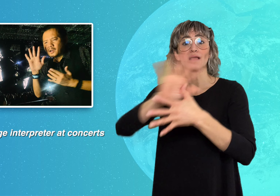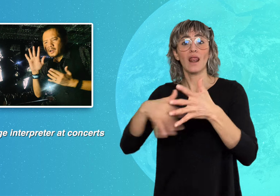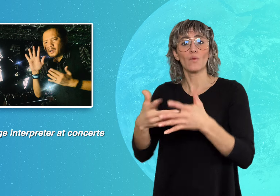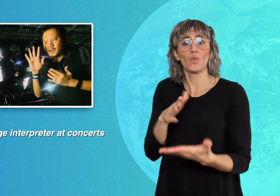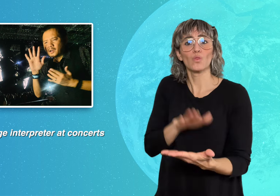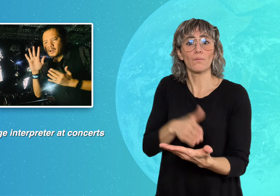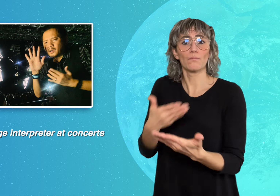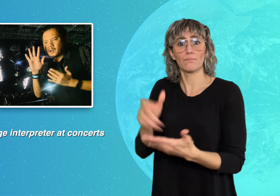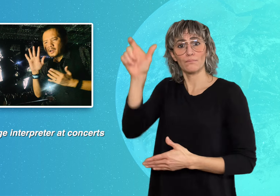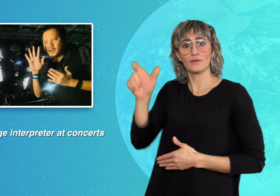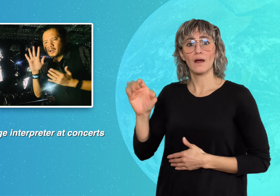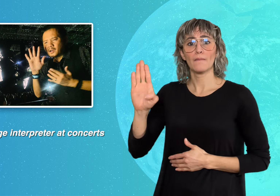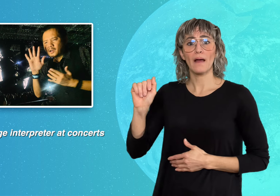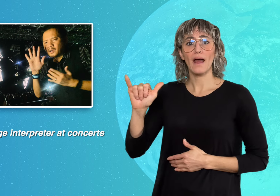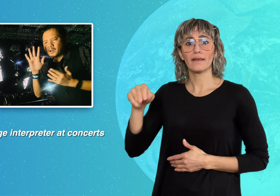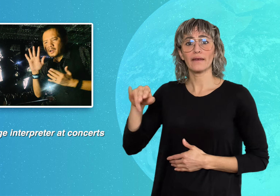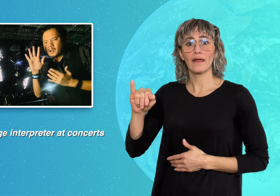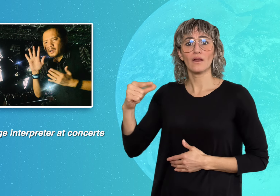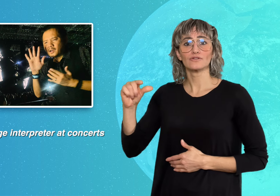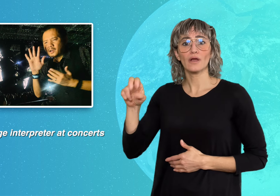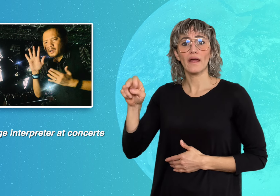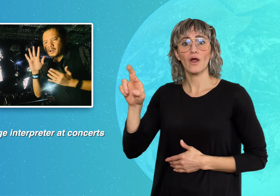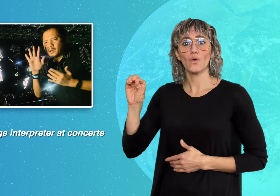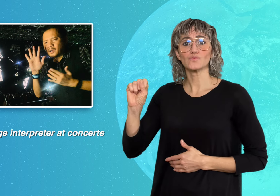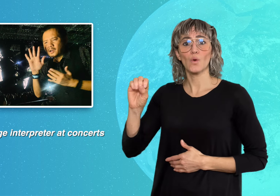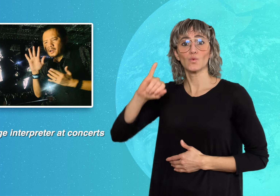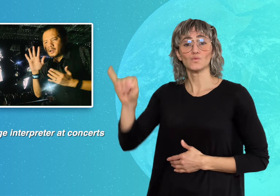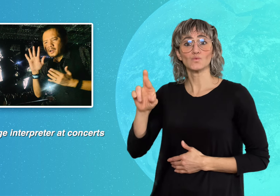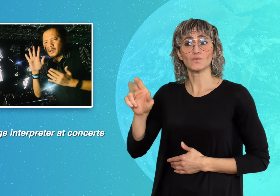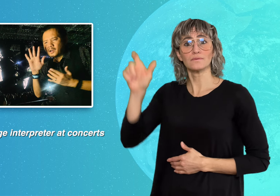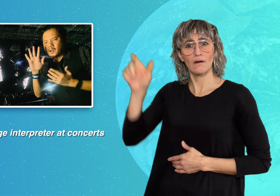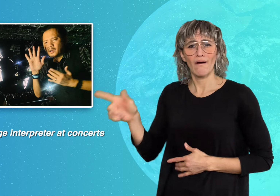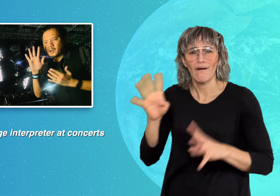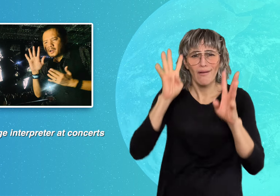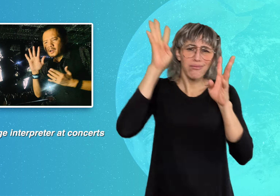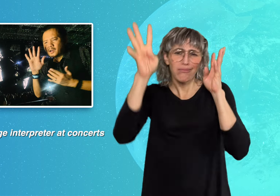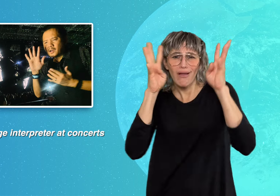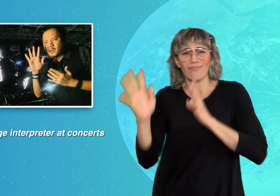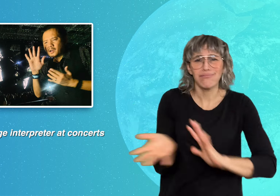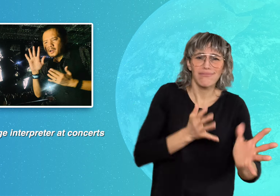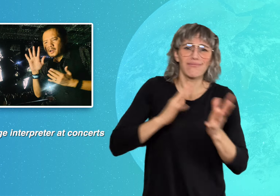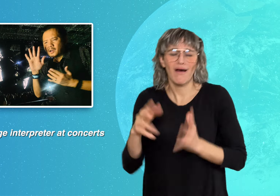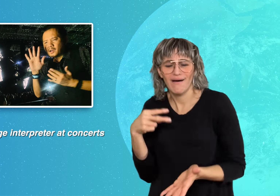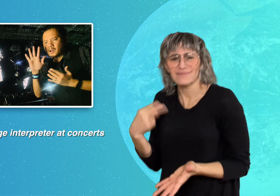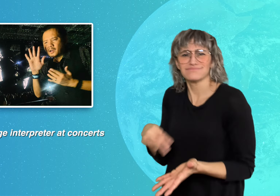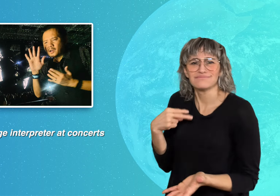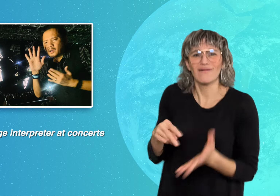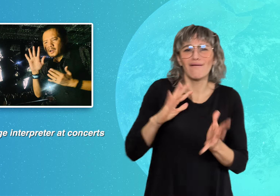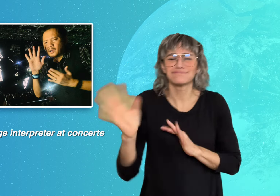Bayani Generoso Jr. enhanced the concert experience